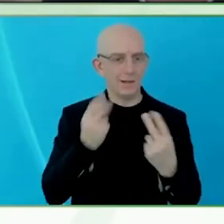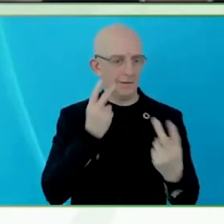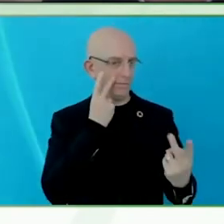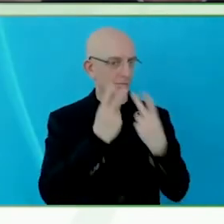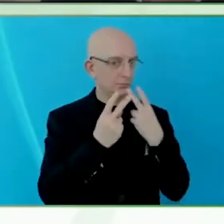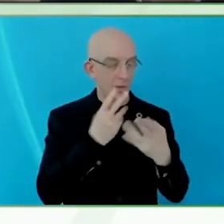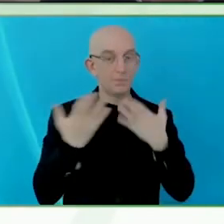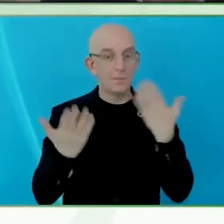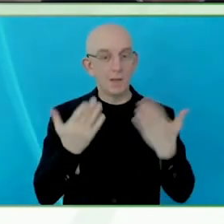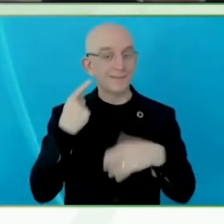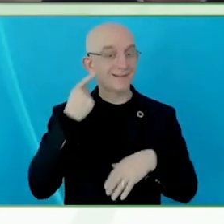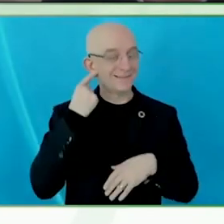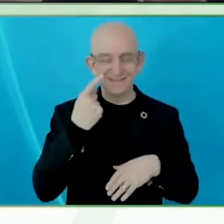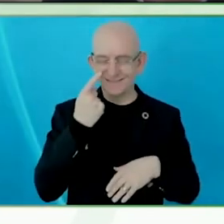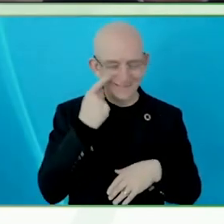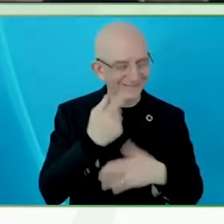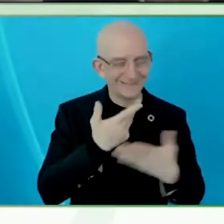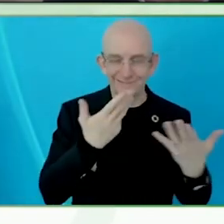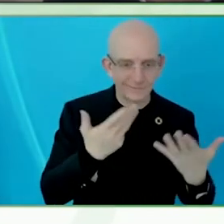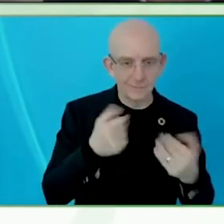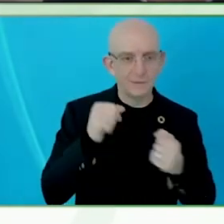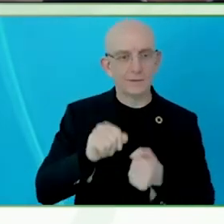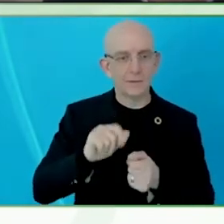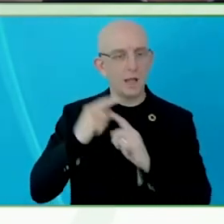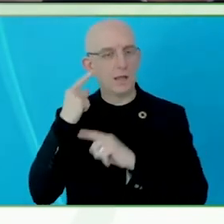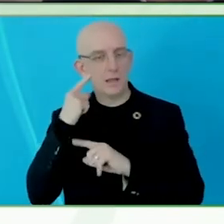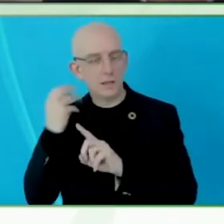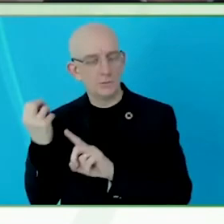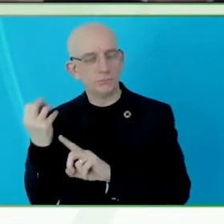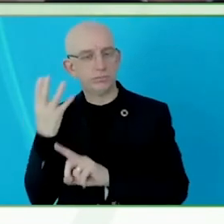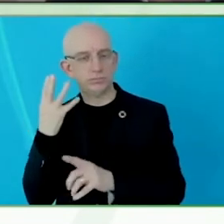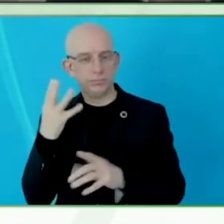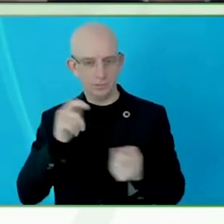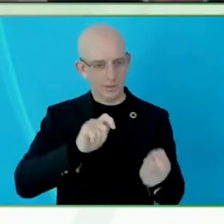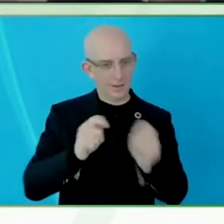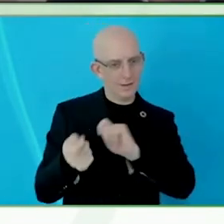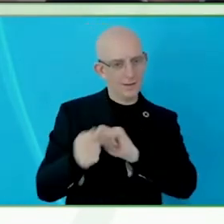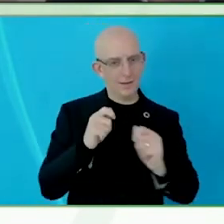it just suddenly stop using it. It became a then very visual. And many centuries after astronomy was established, I found something